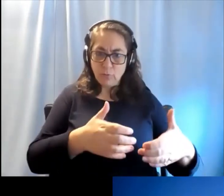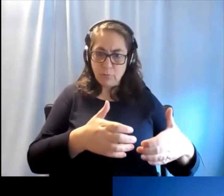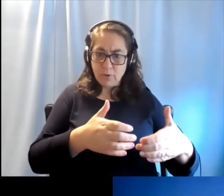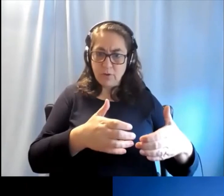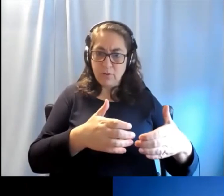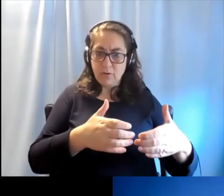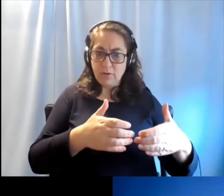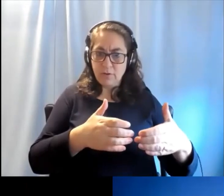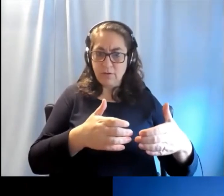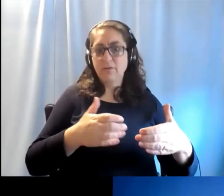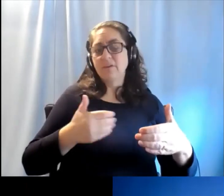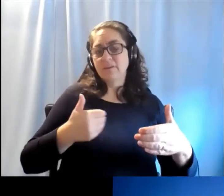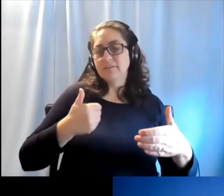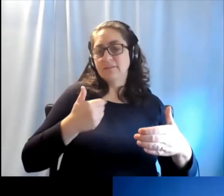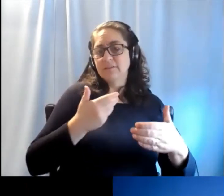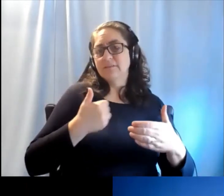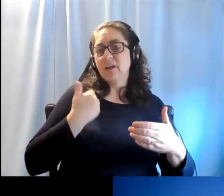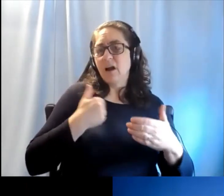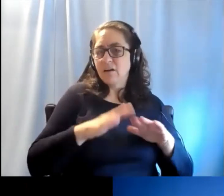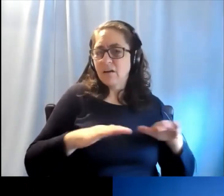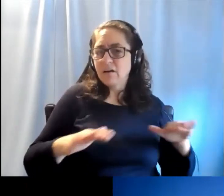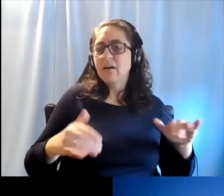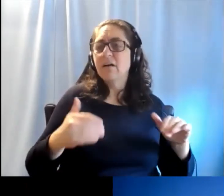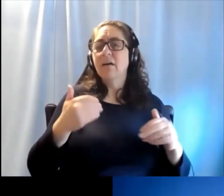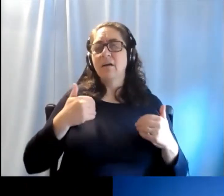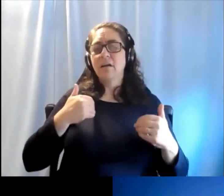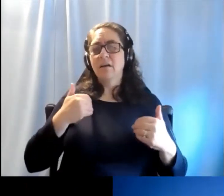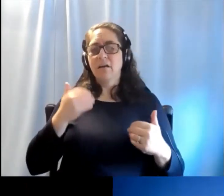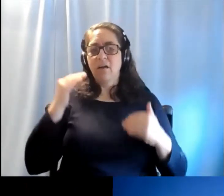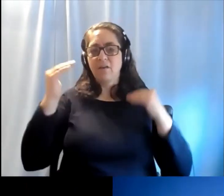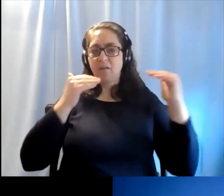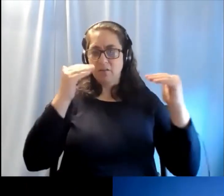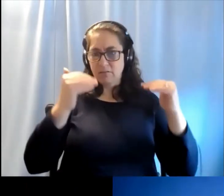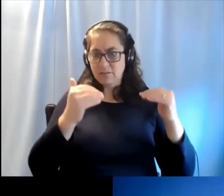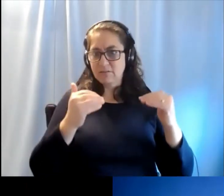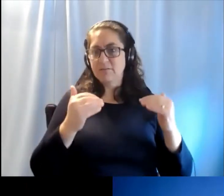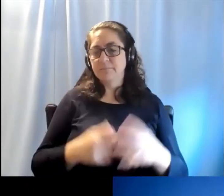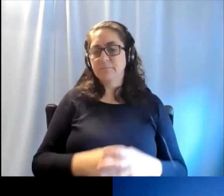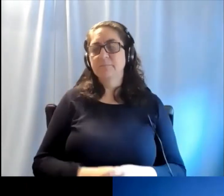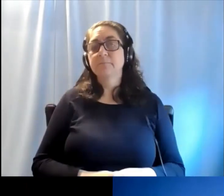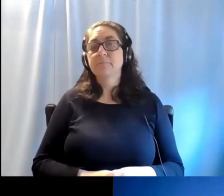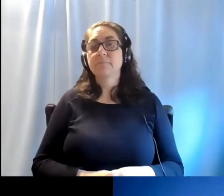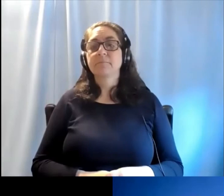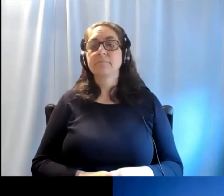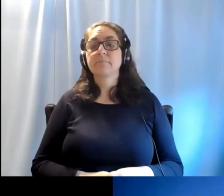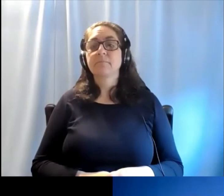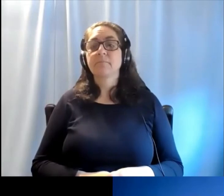On the adolescents and young adults.